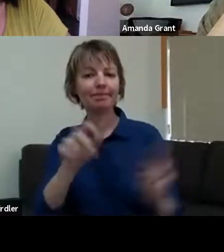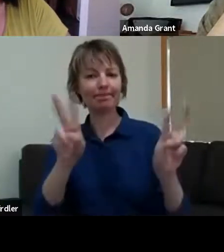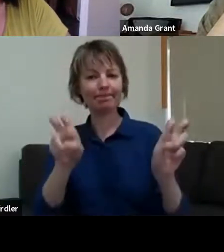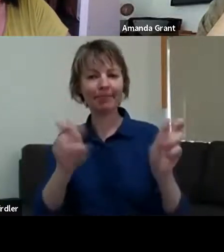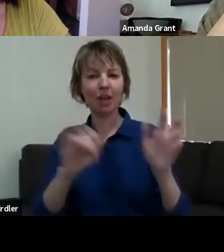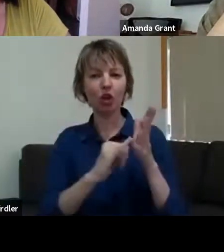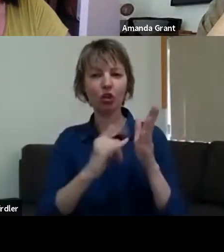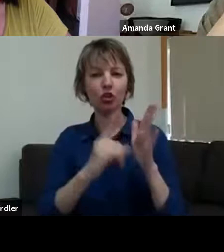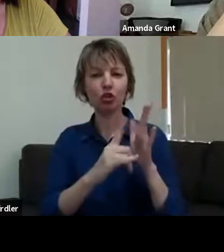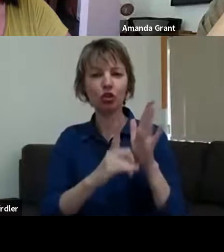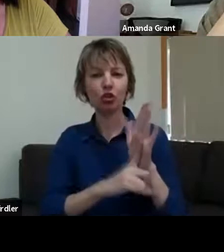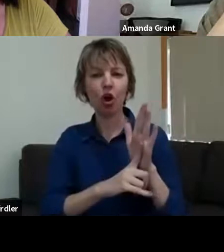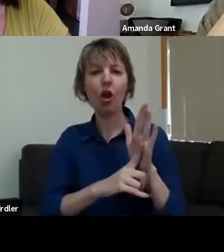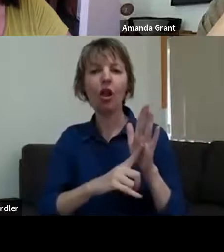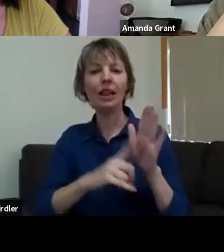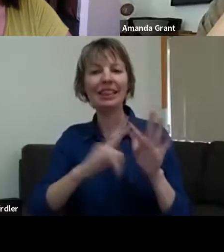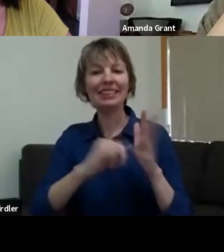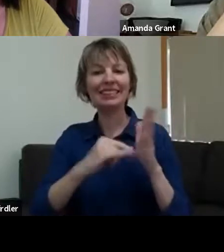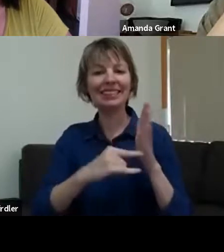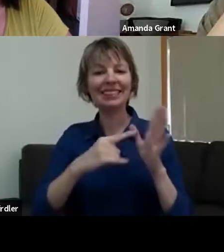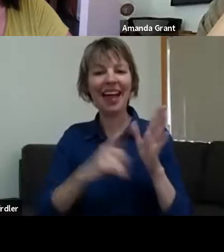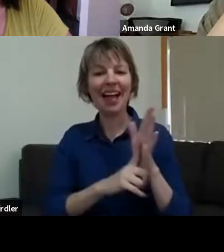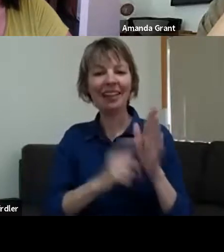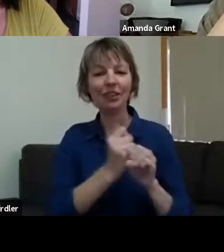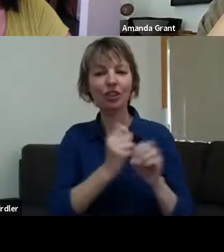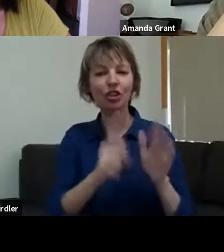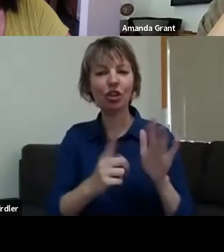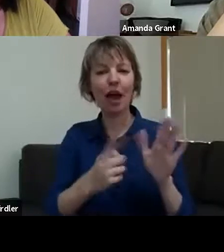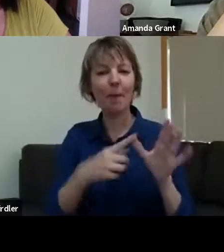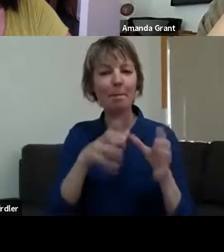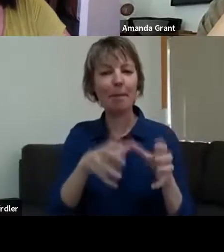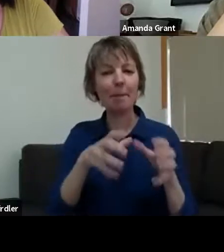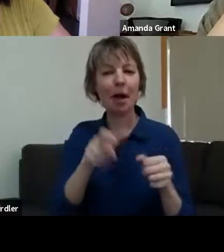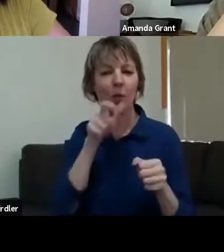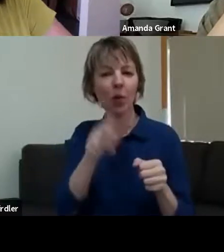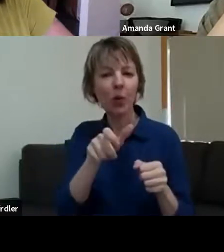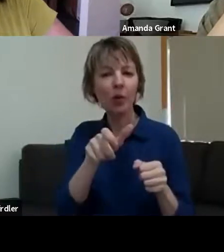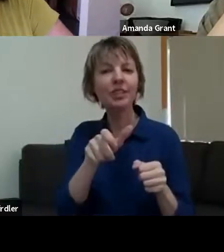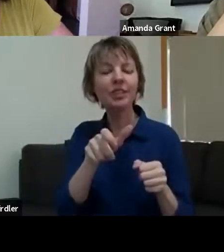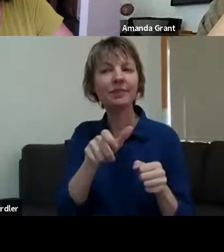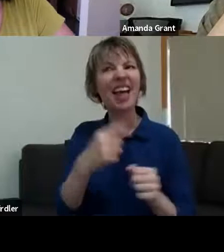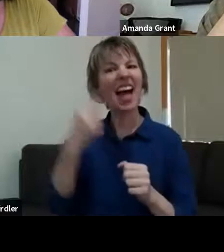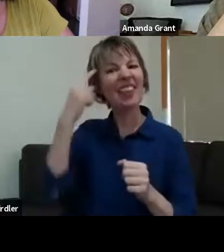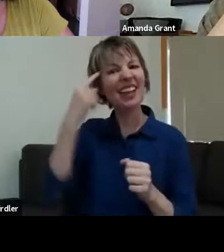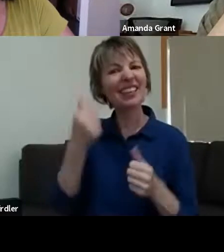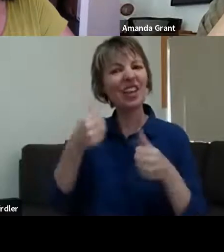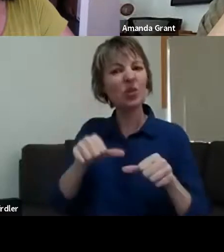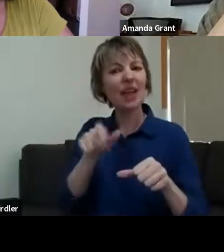it before - it was a phrase that was coined about 10 years ago. Originally you've got - you've all heard of nostalgia. We've got a